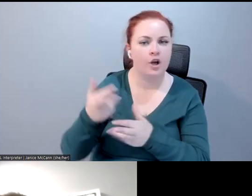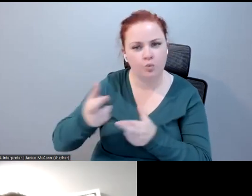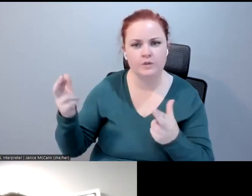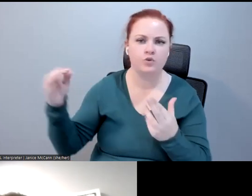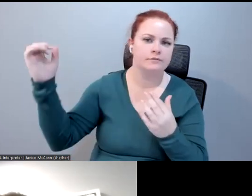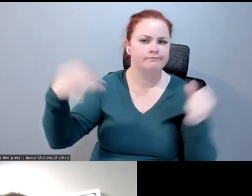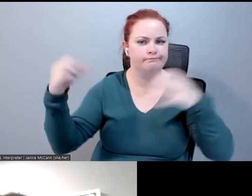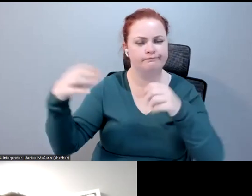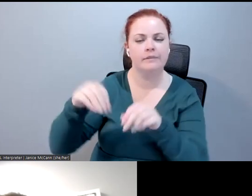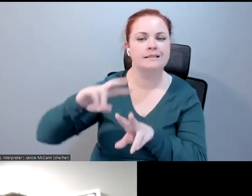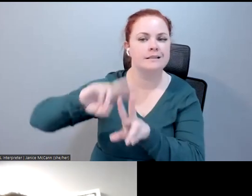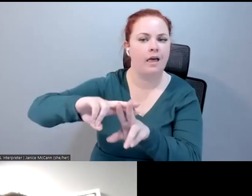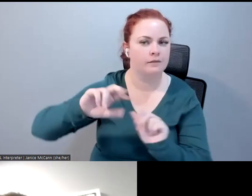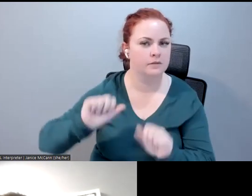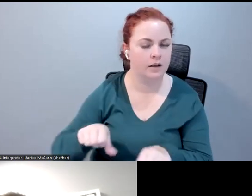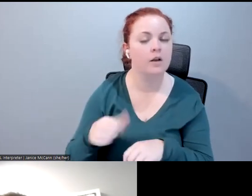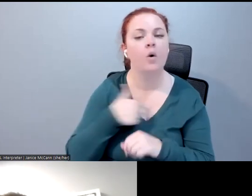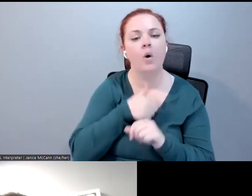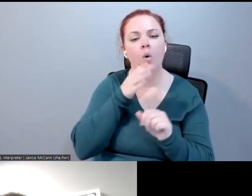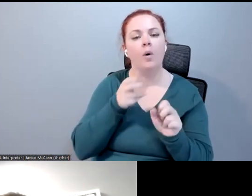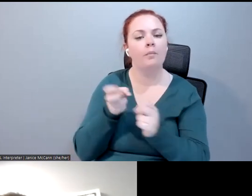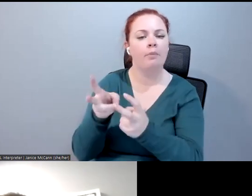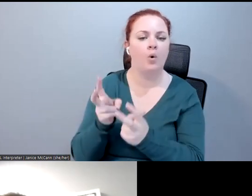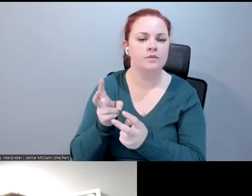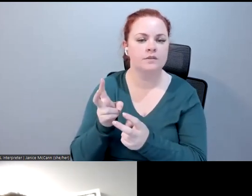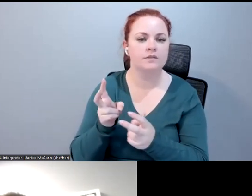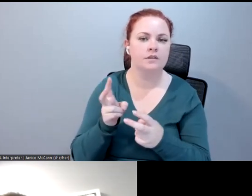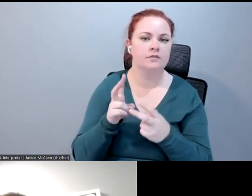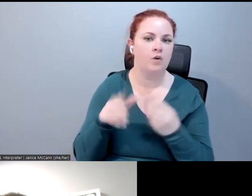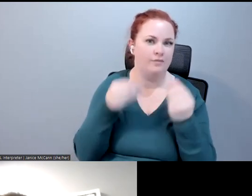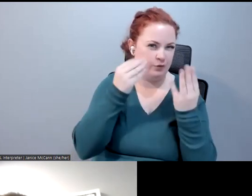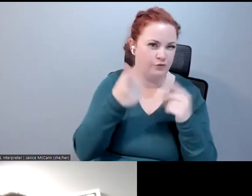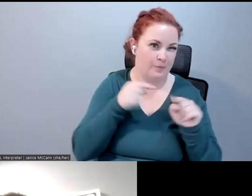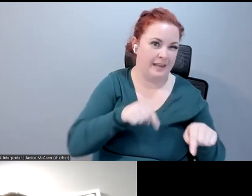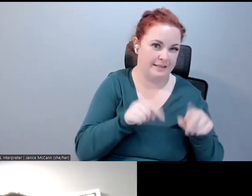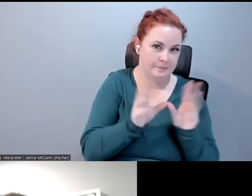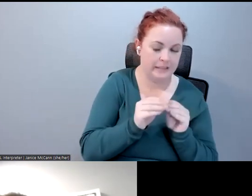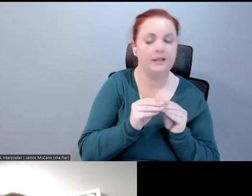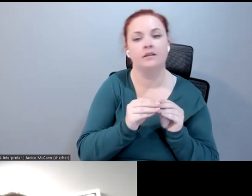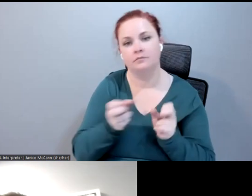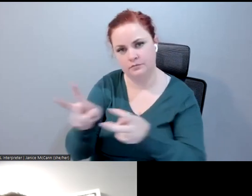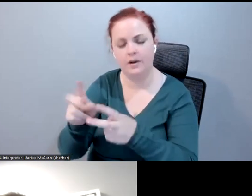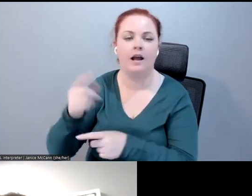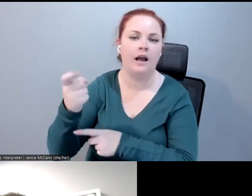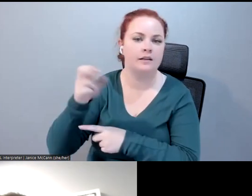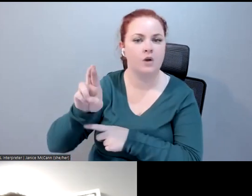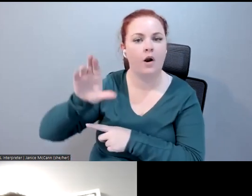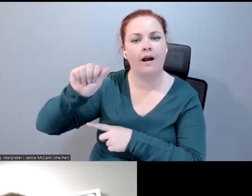certainly be posting the outcomes from this as well as how to get to the XR Access newsletter. But that is a great